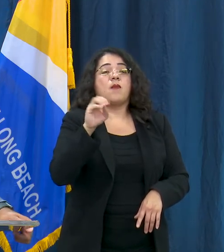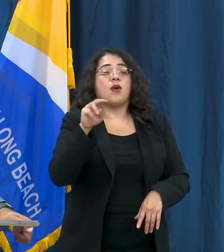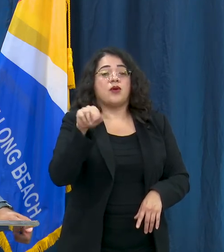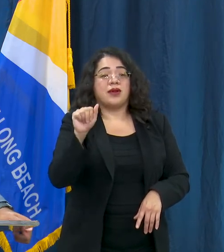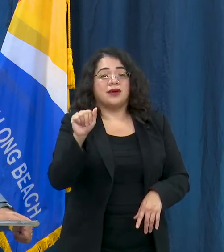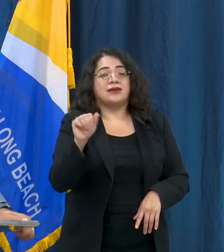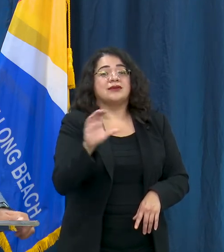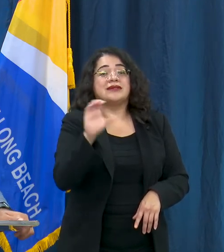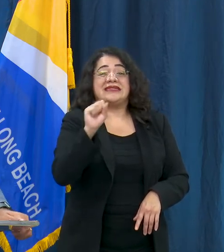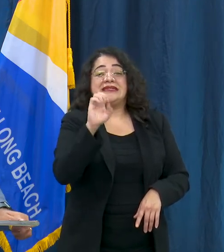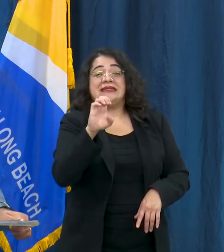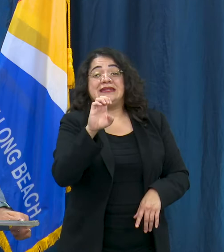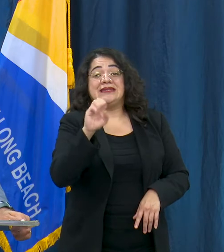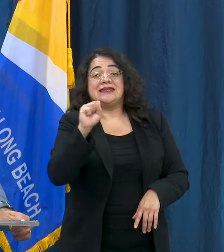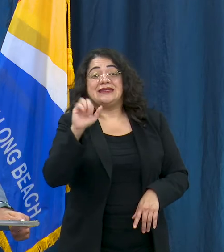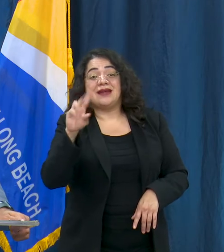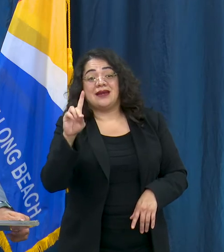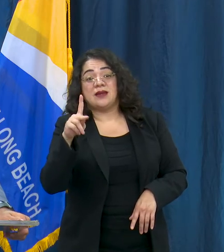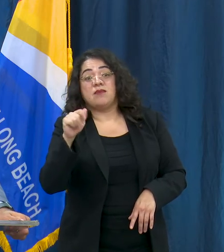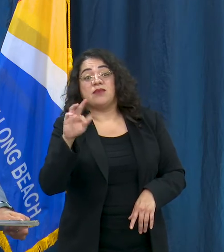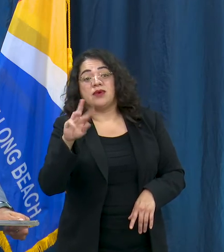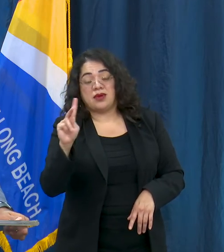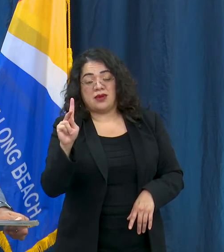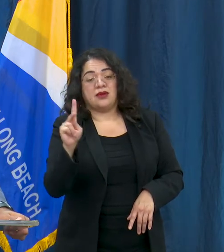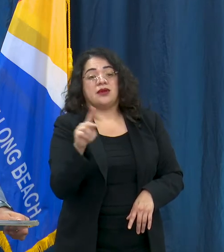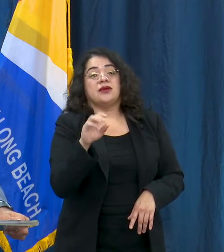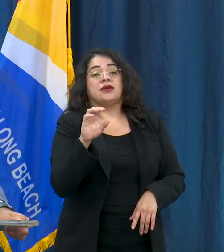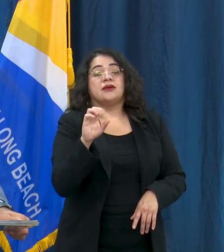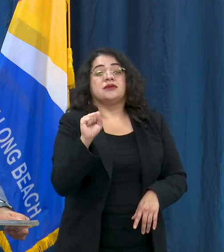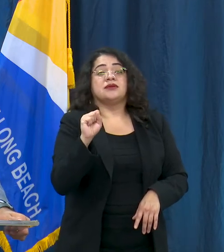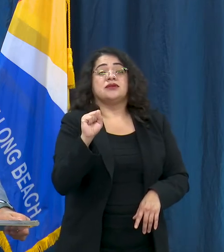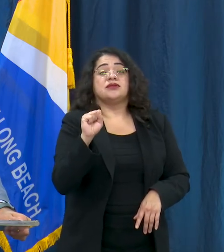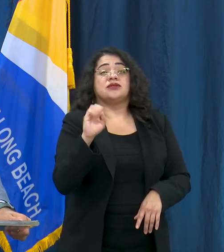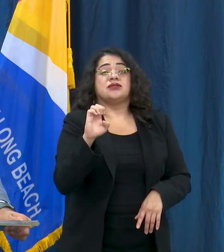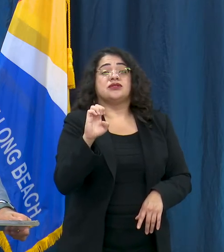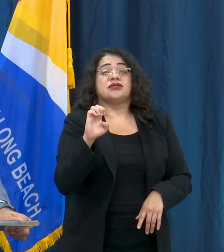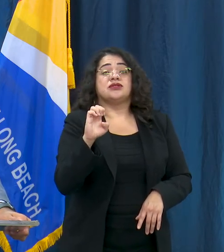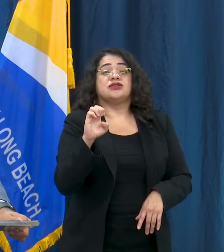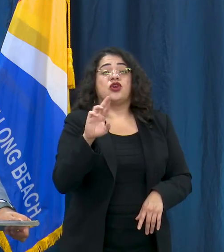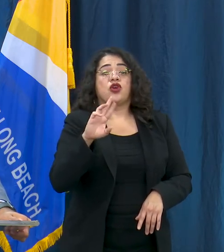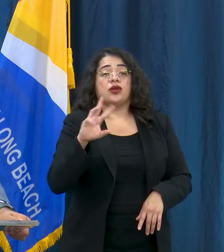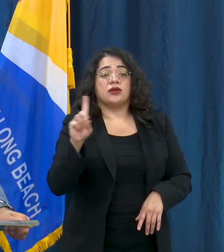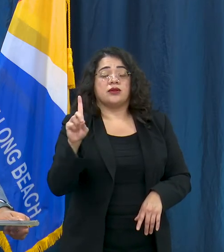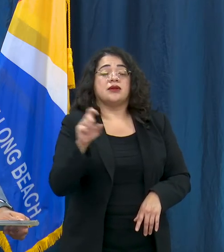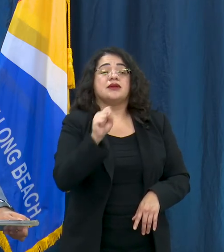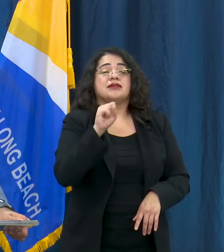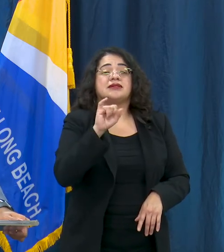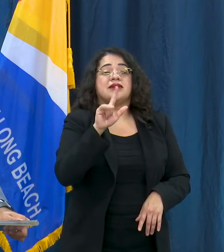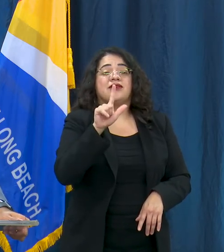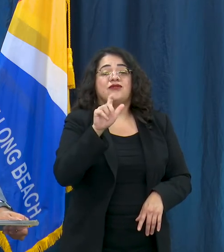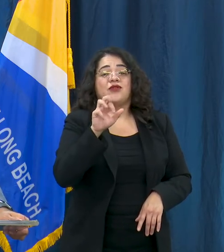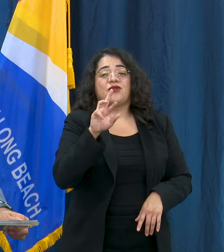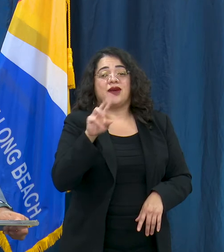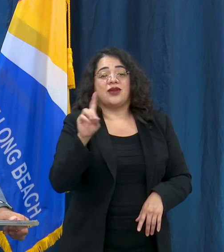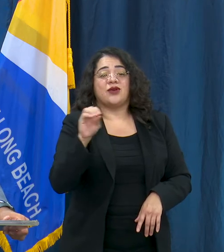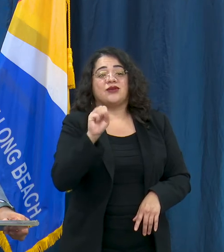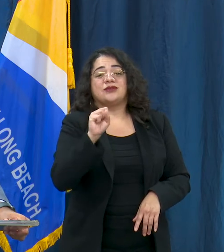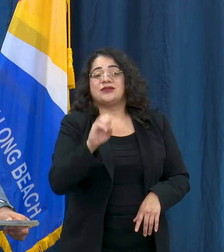Seaside Park, Scherrer Park, Silverado, Somerset, Stearns,